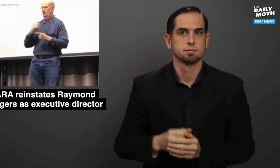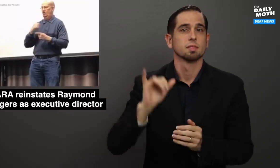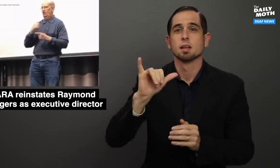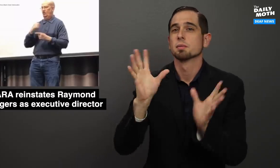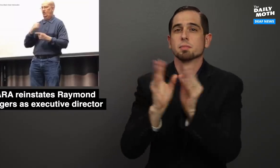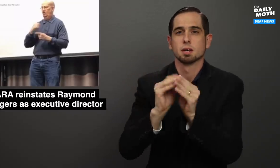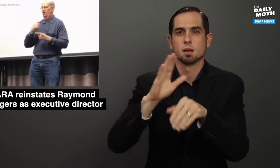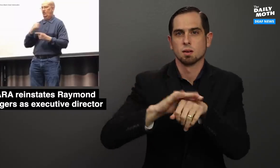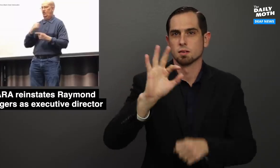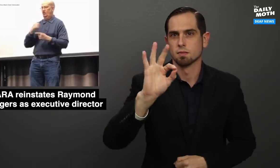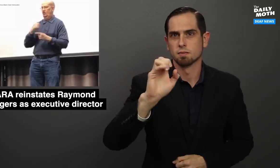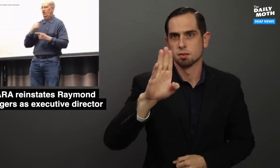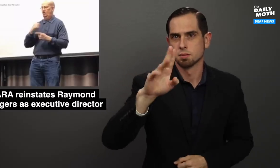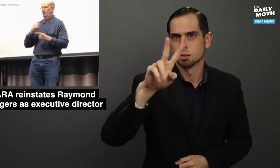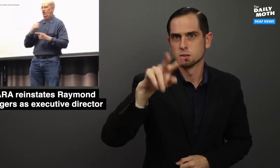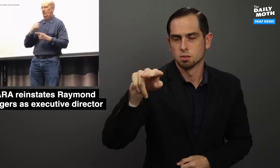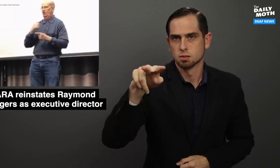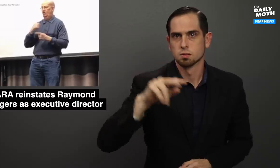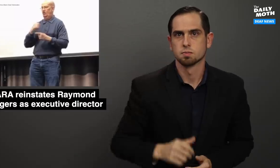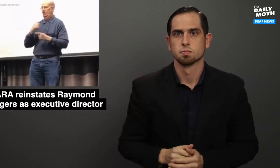The meeting took place on February 22nd.